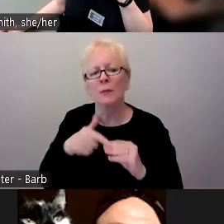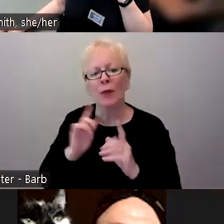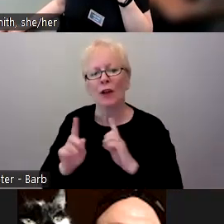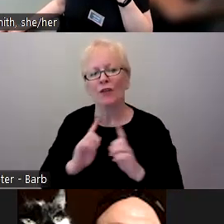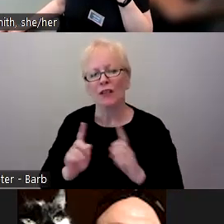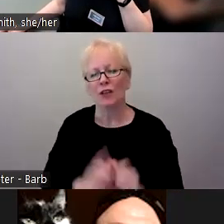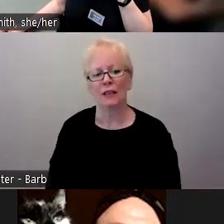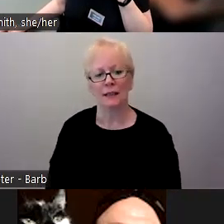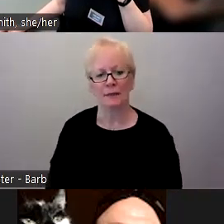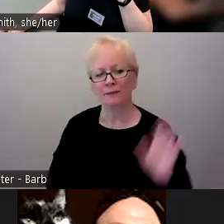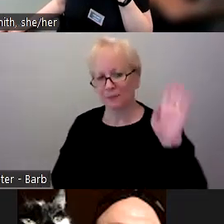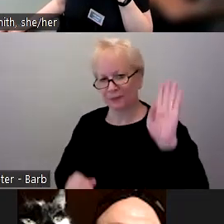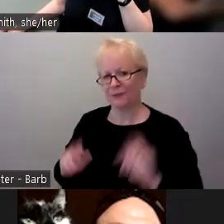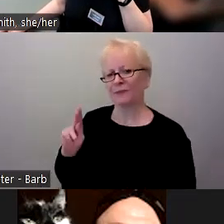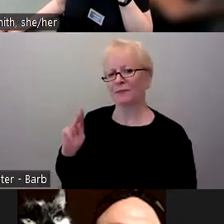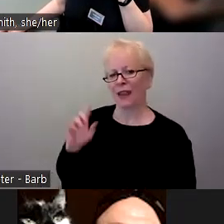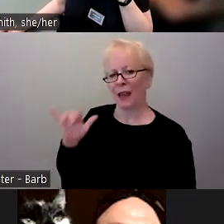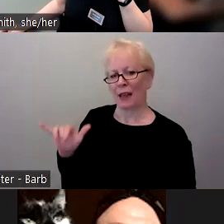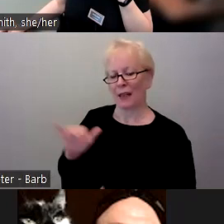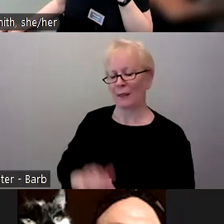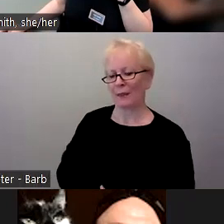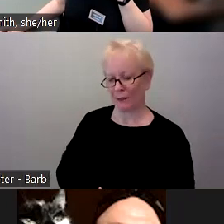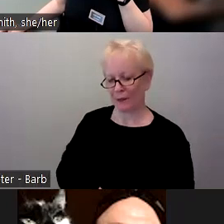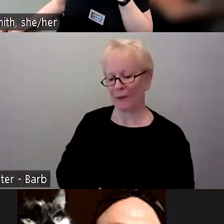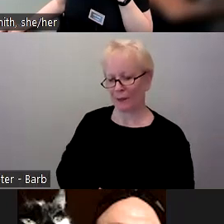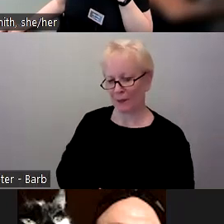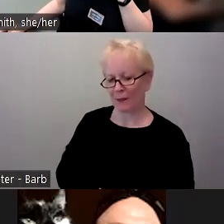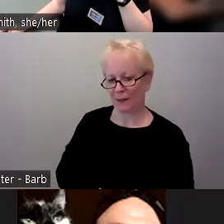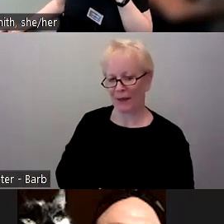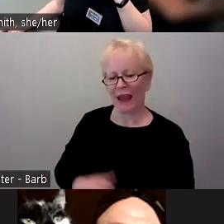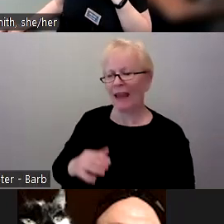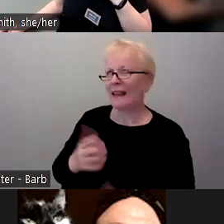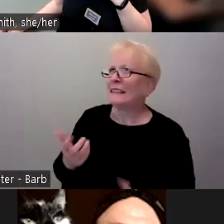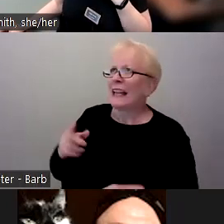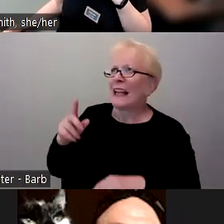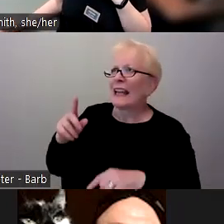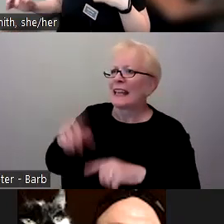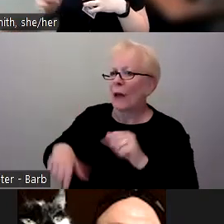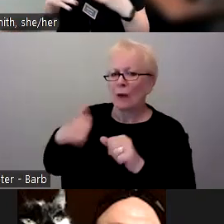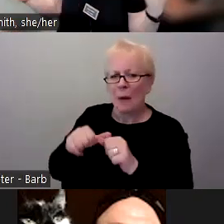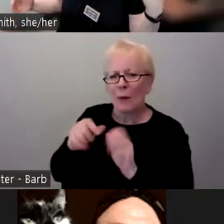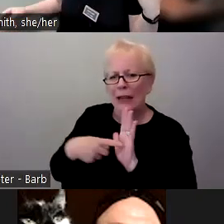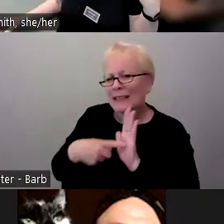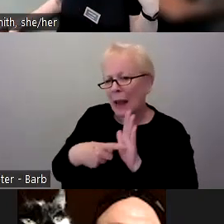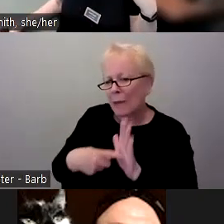This is Kelly. I can't give an example because I can't remember because happened over the whole year.